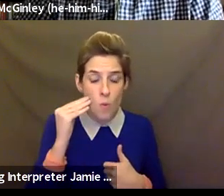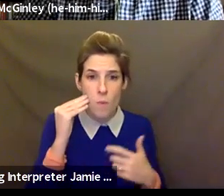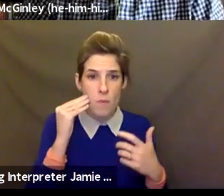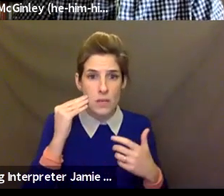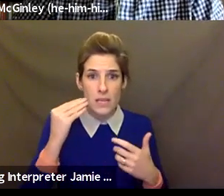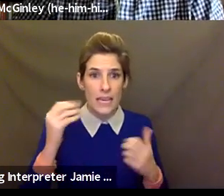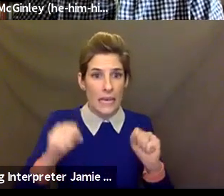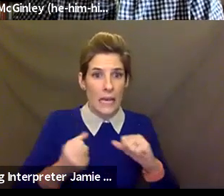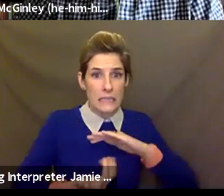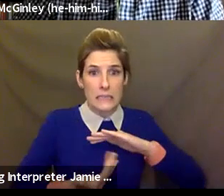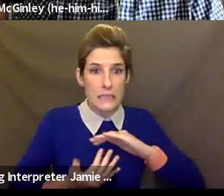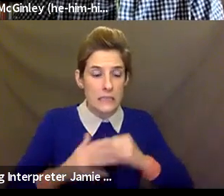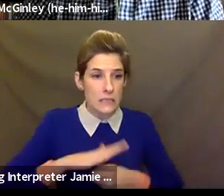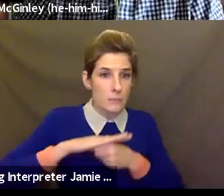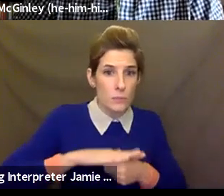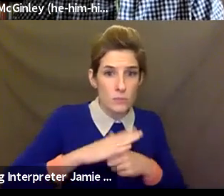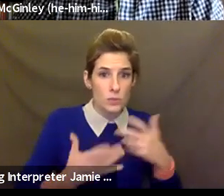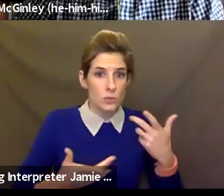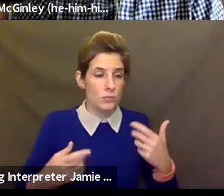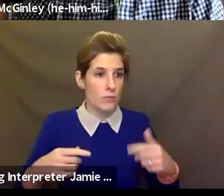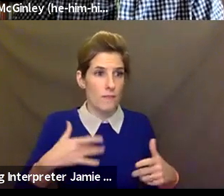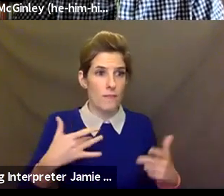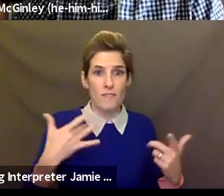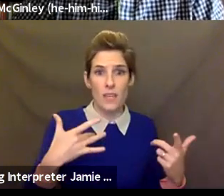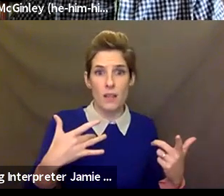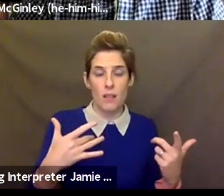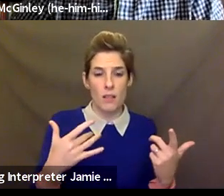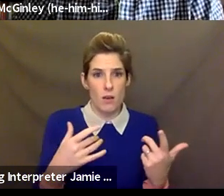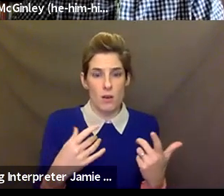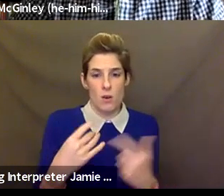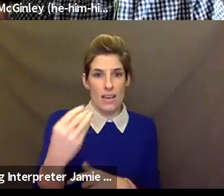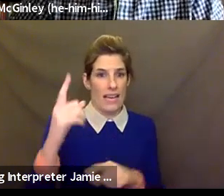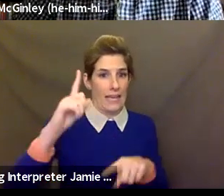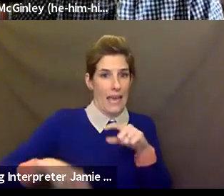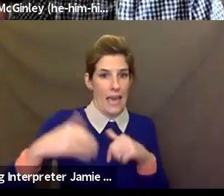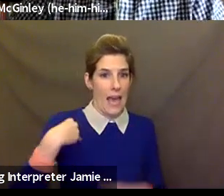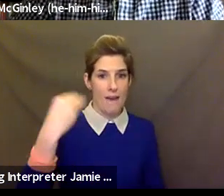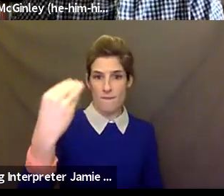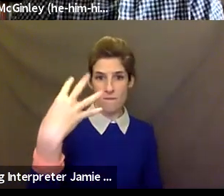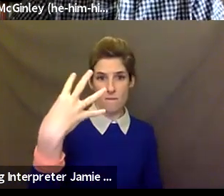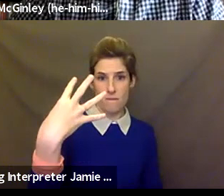unwillingness to turn their cameras on as well, for a host of reasons, right? Not that we're forcing folks to turn